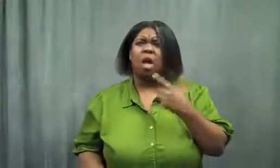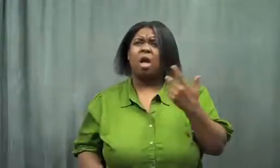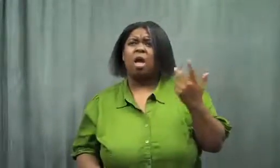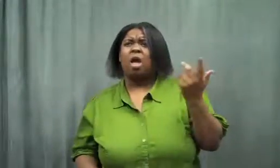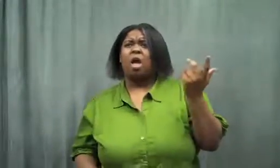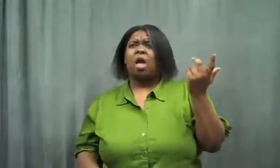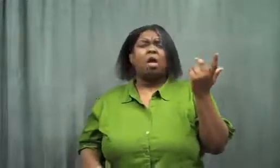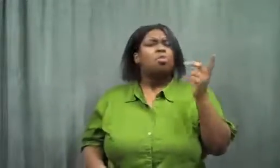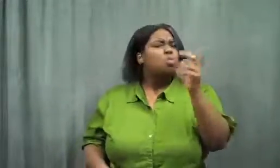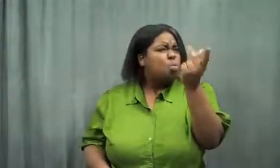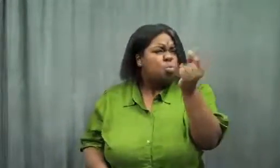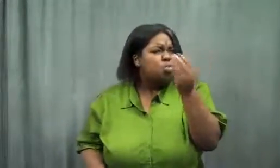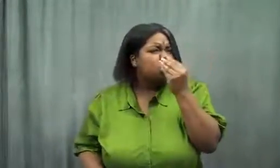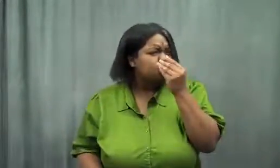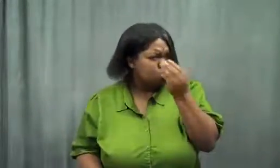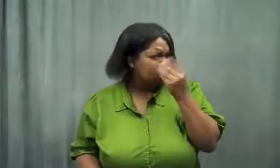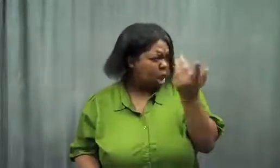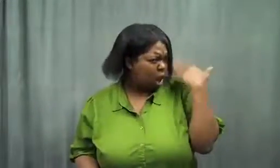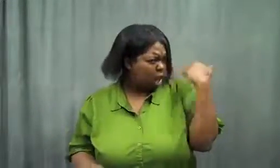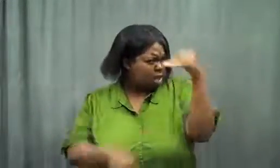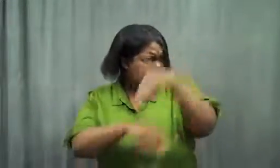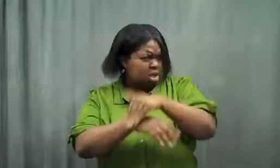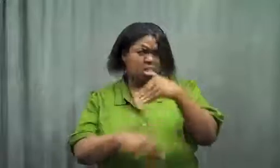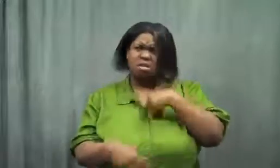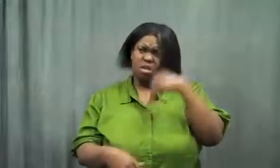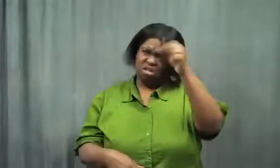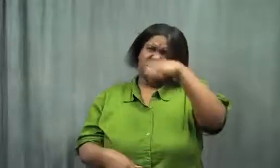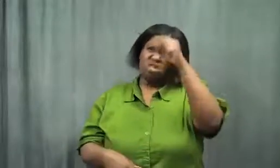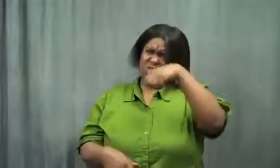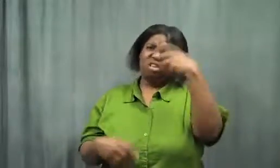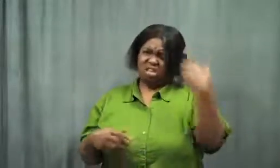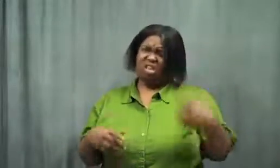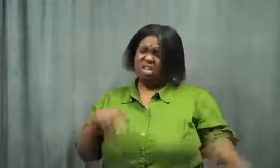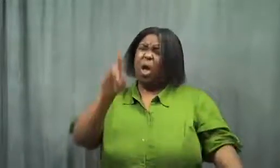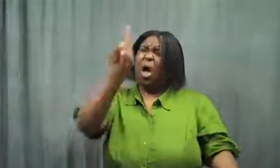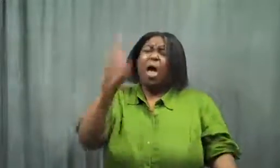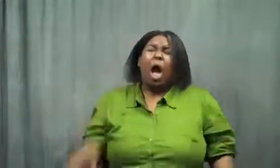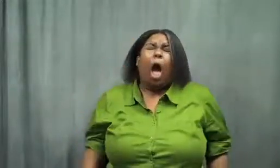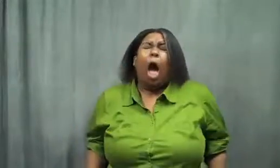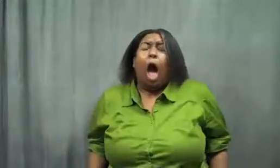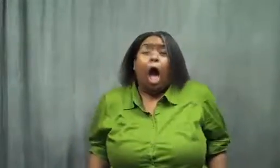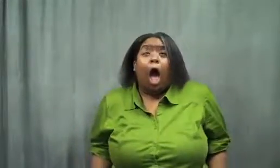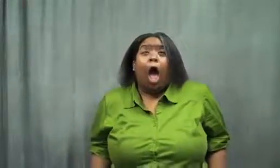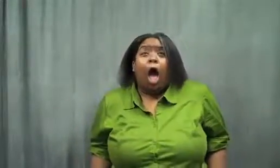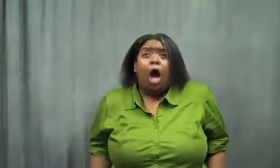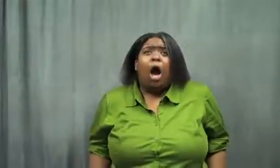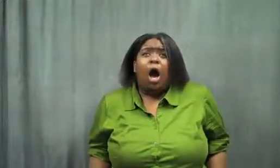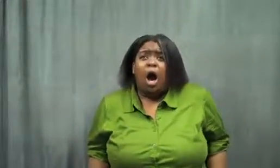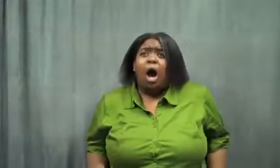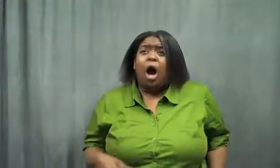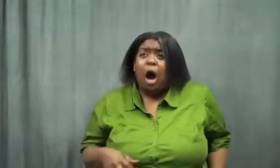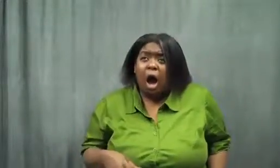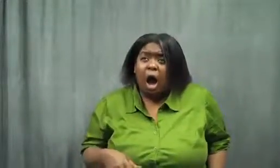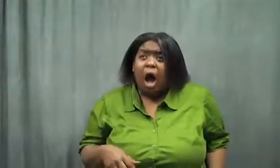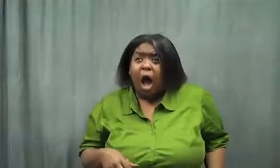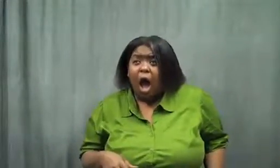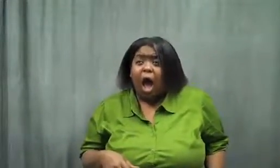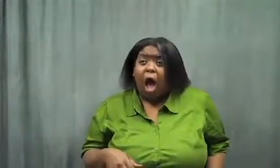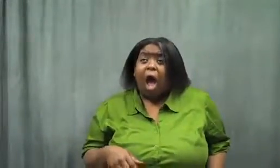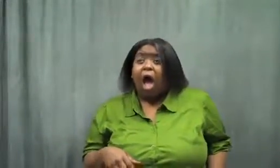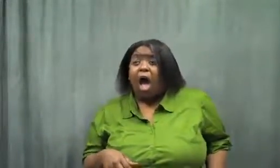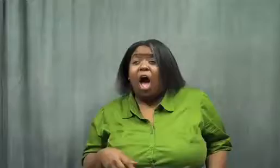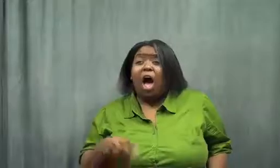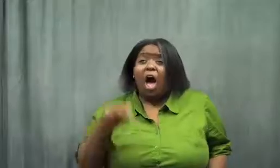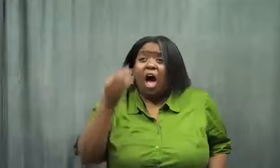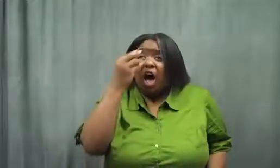She asked me if I ate anything last night, I said yes, but then another wave. Ohhh.